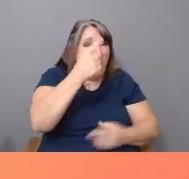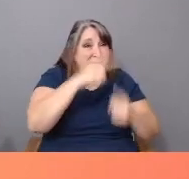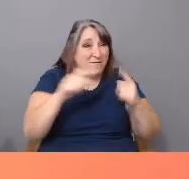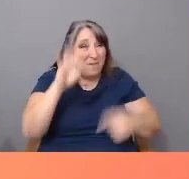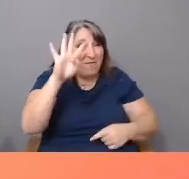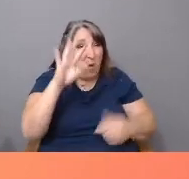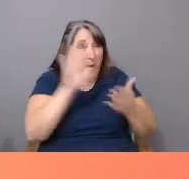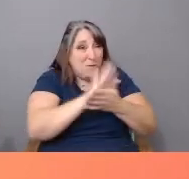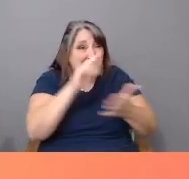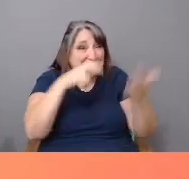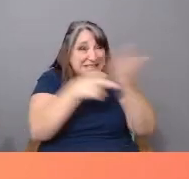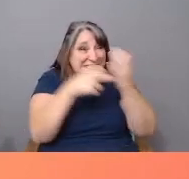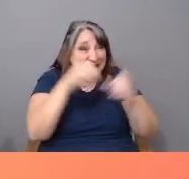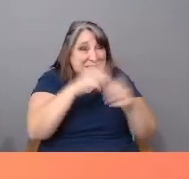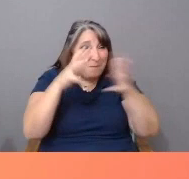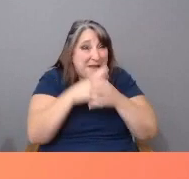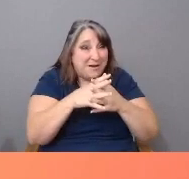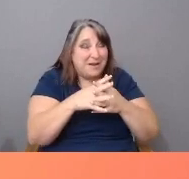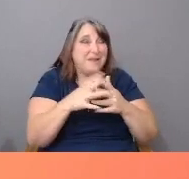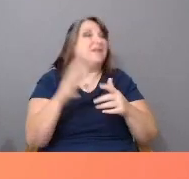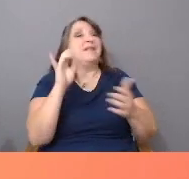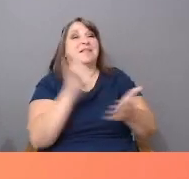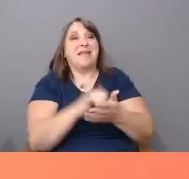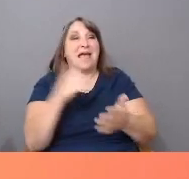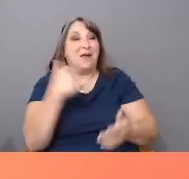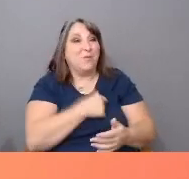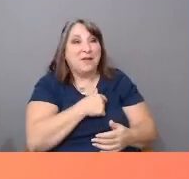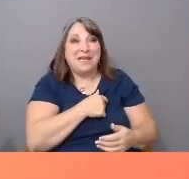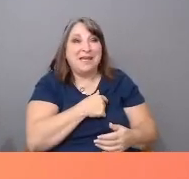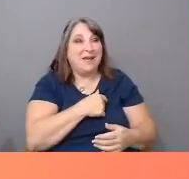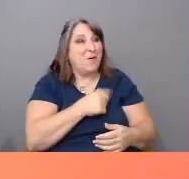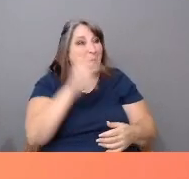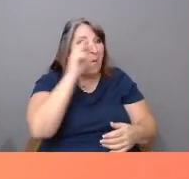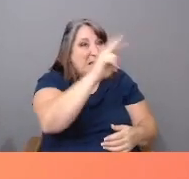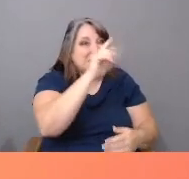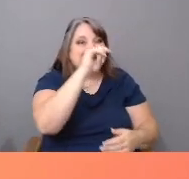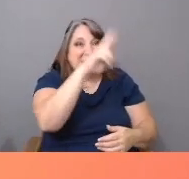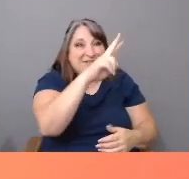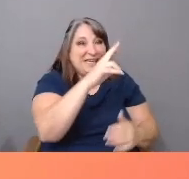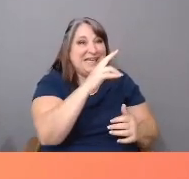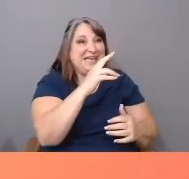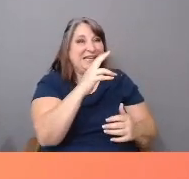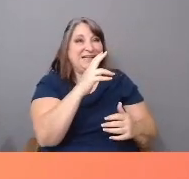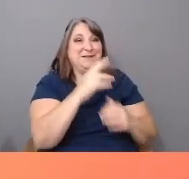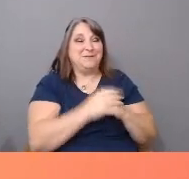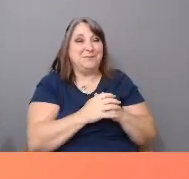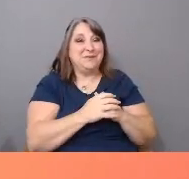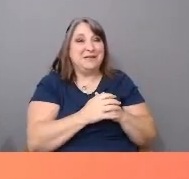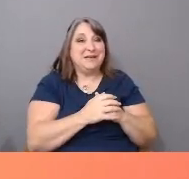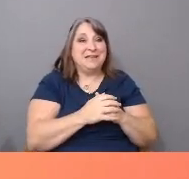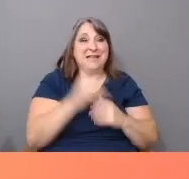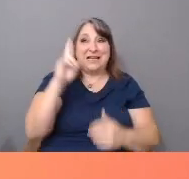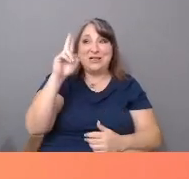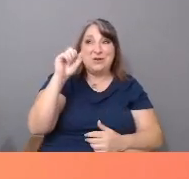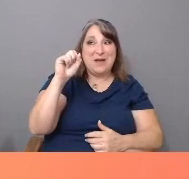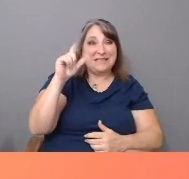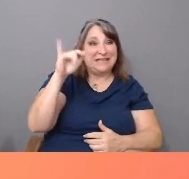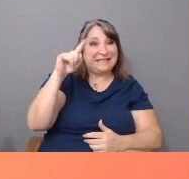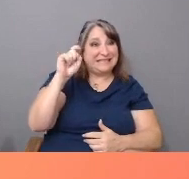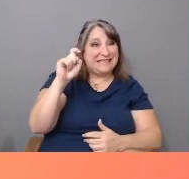That we over index in streaming and TV viewing? Yet a US Latinx filmmaker has nearly as good a chance of getting greenlit